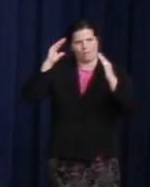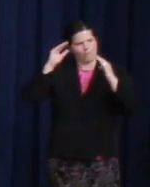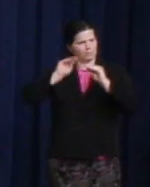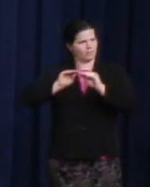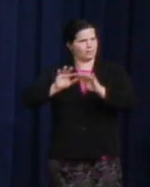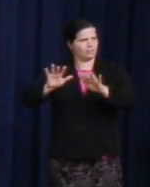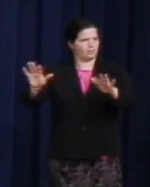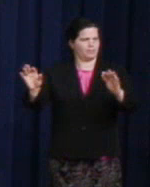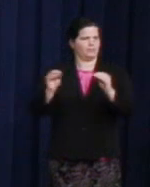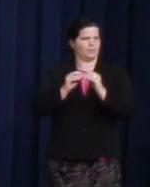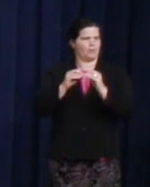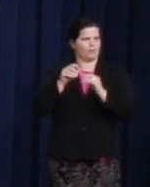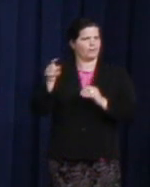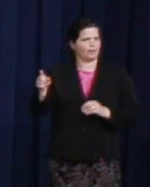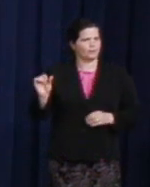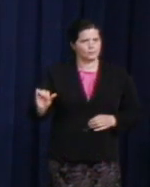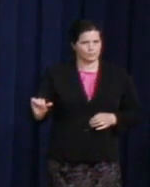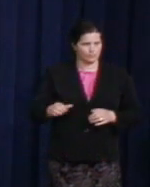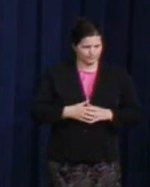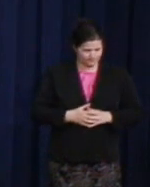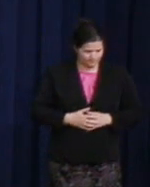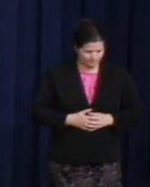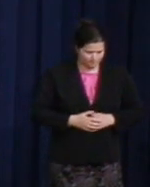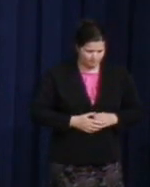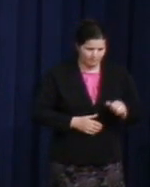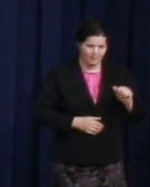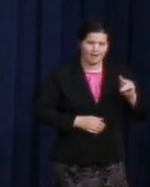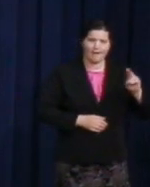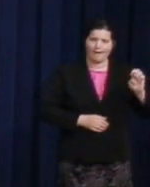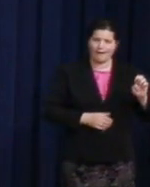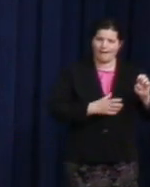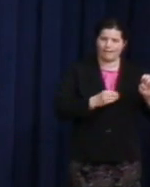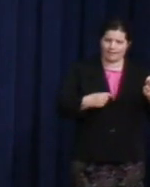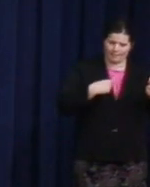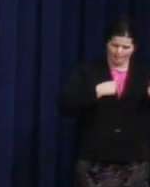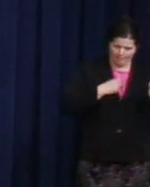You know, Anne and I started the foundation when Desmond Tutu, five years ago right here